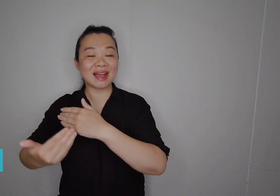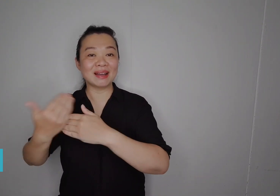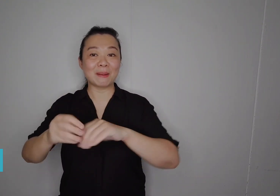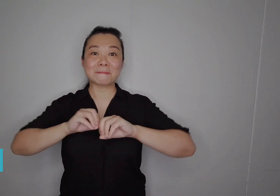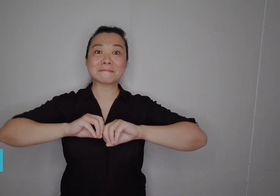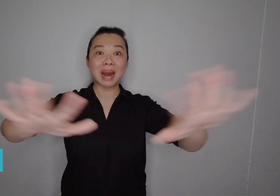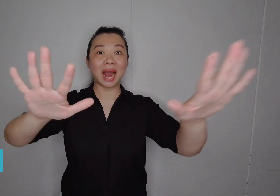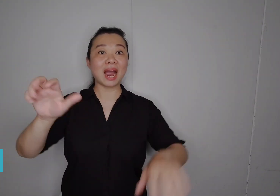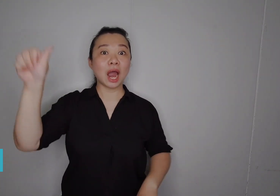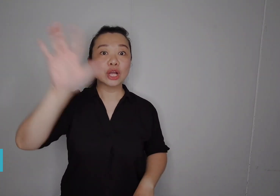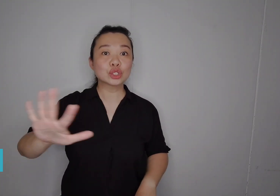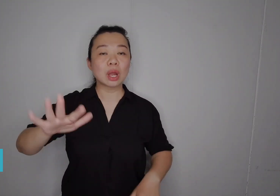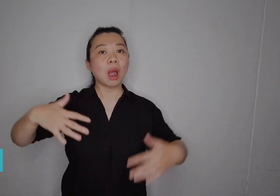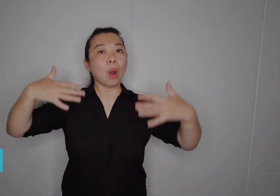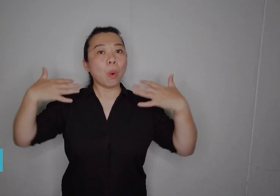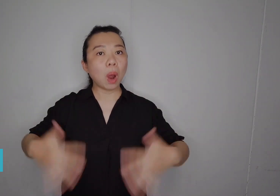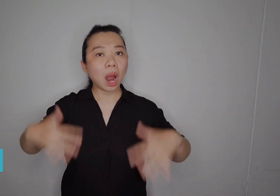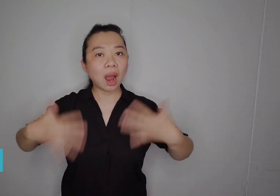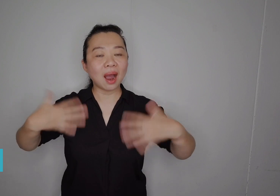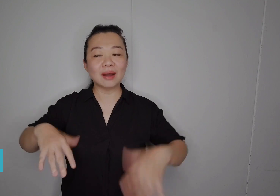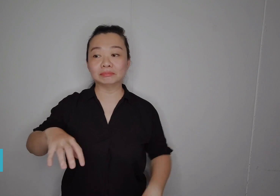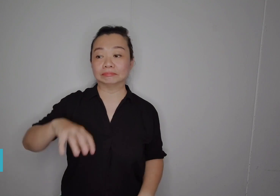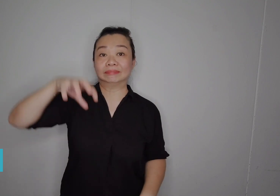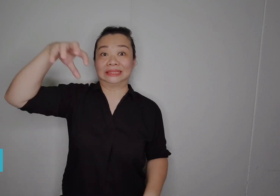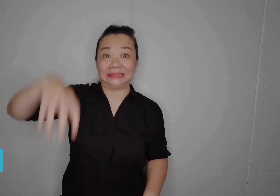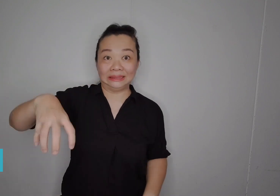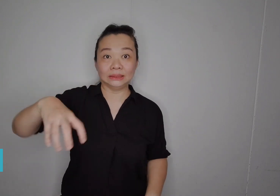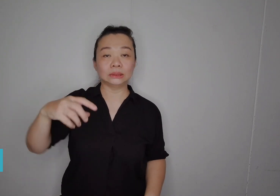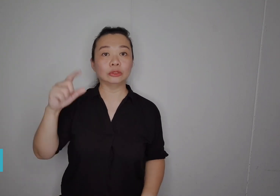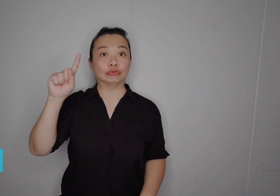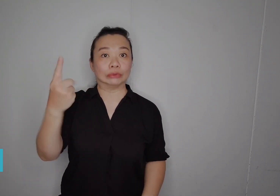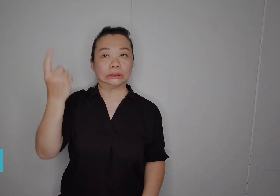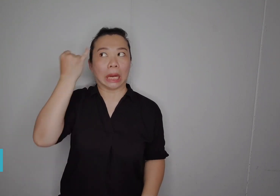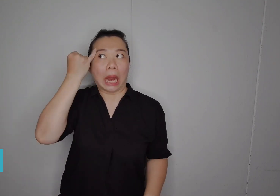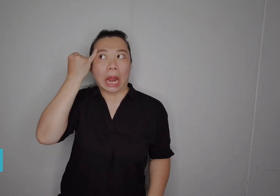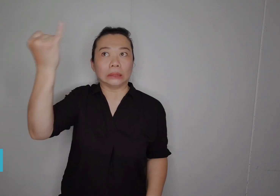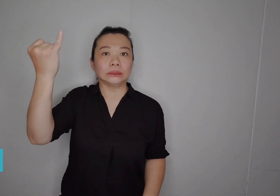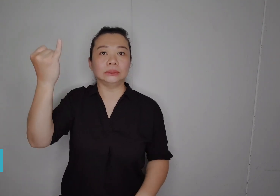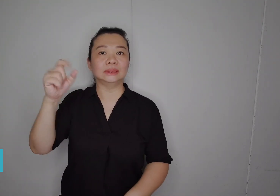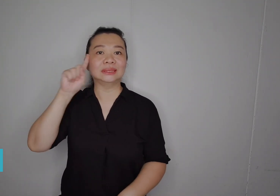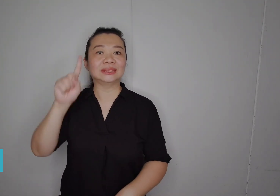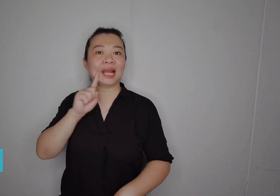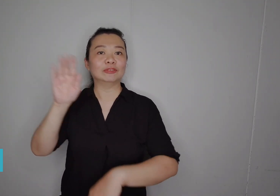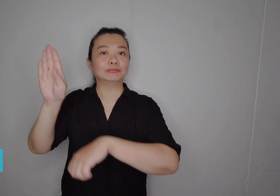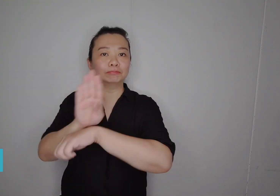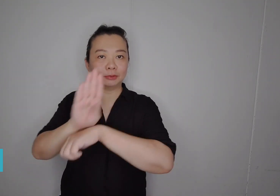This was the first established Deaf business in Asia, and